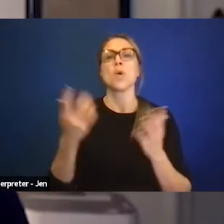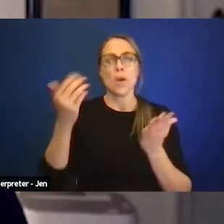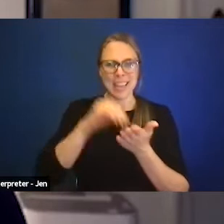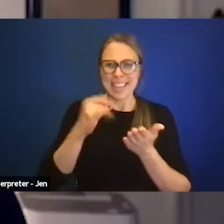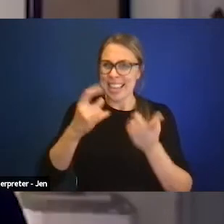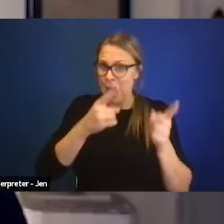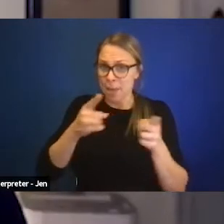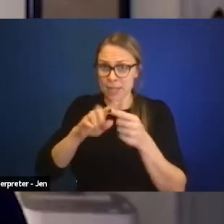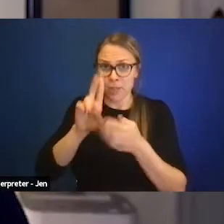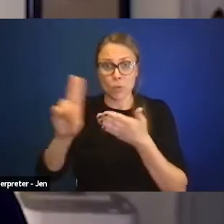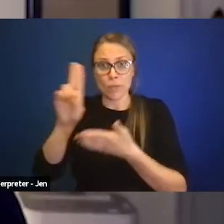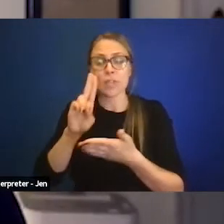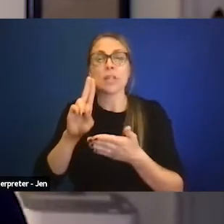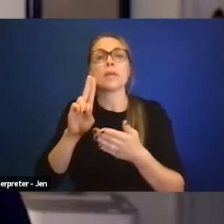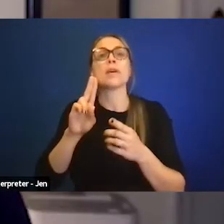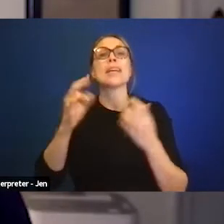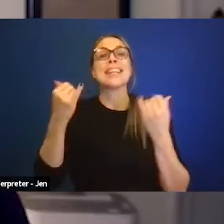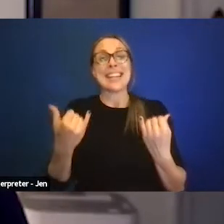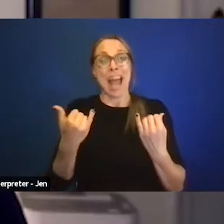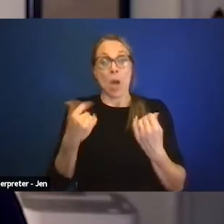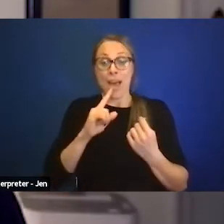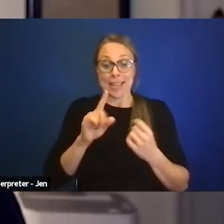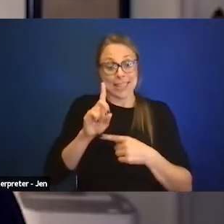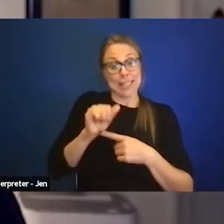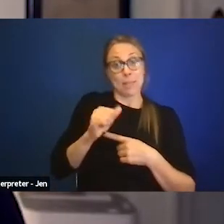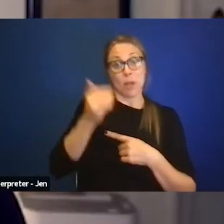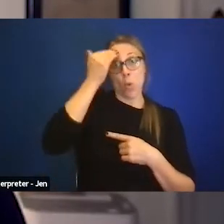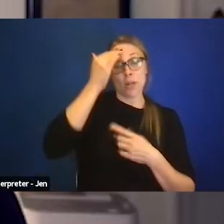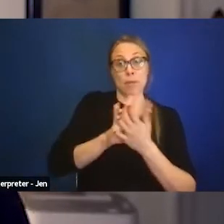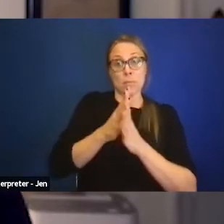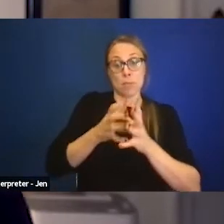I also think it has an impact on university campuses,